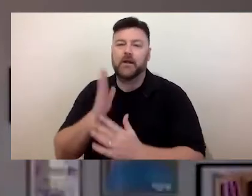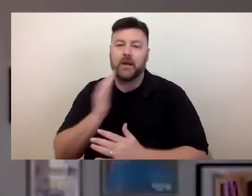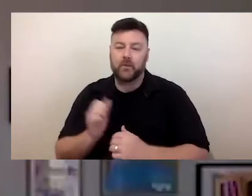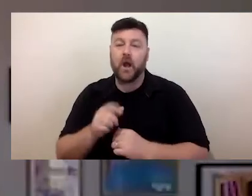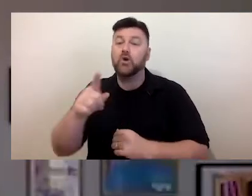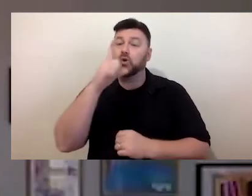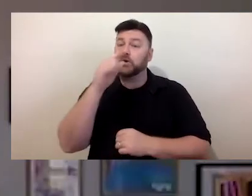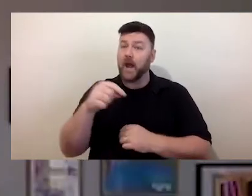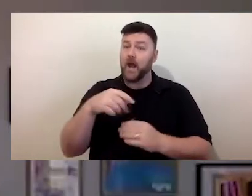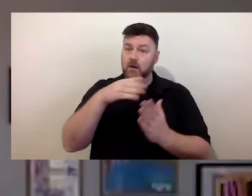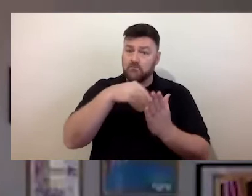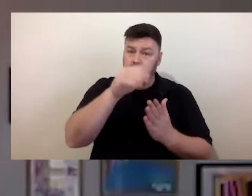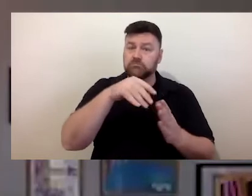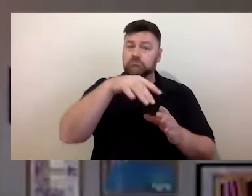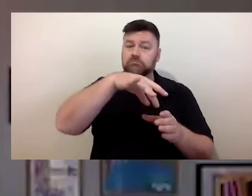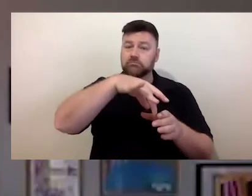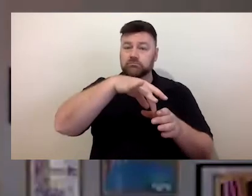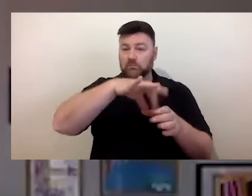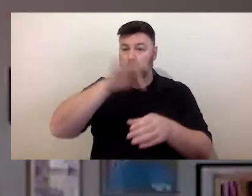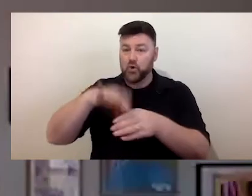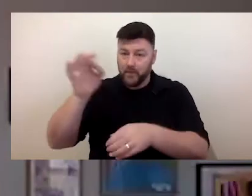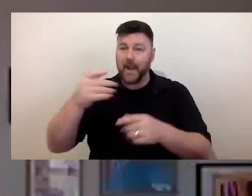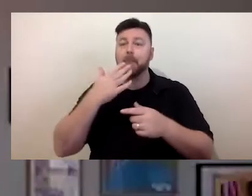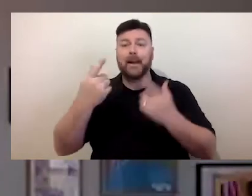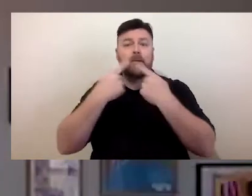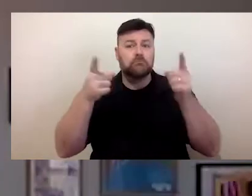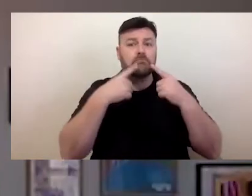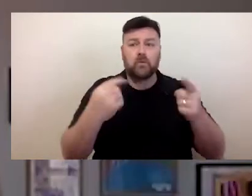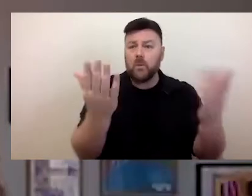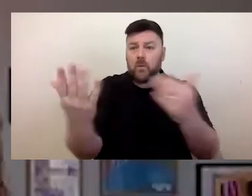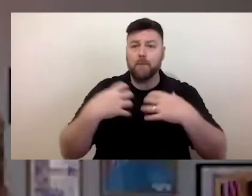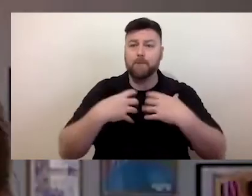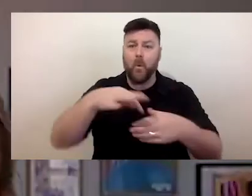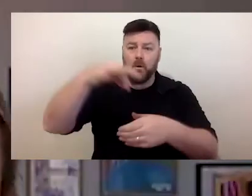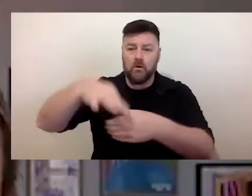nomination. We encourage you to spread the word with your friends and colleagues, please